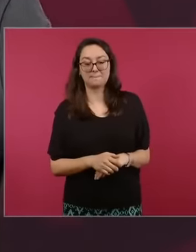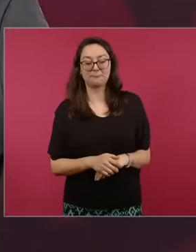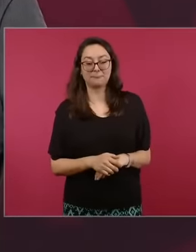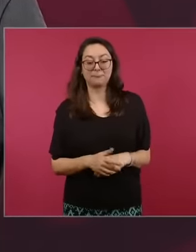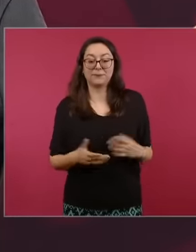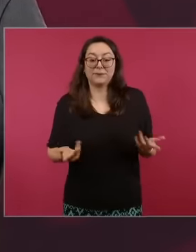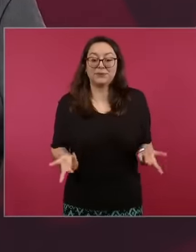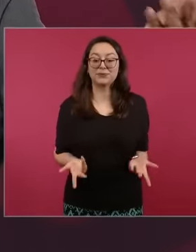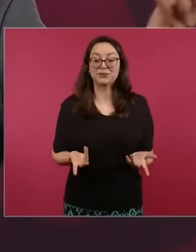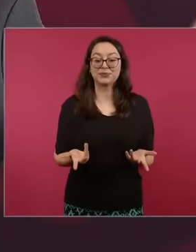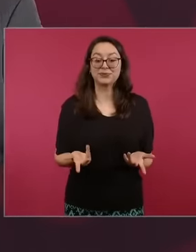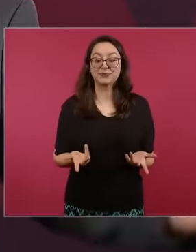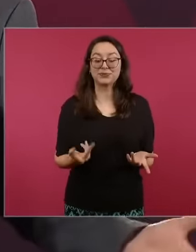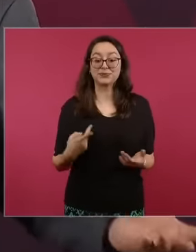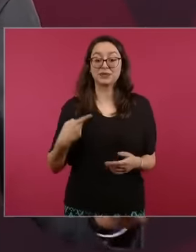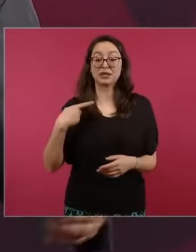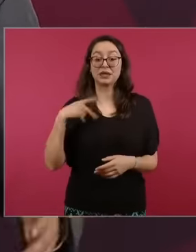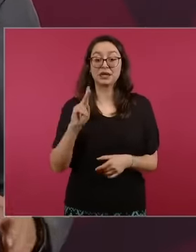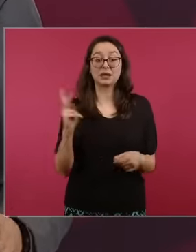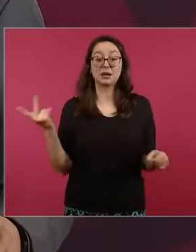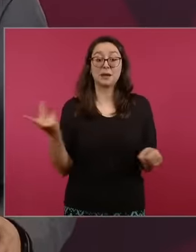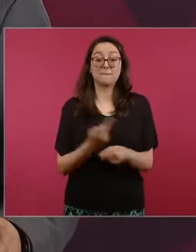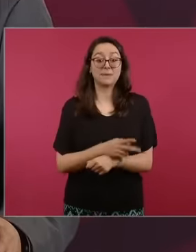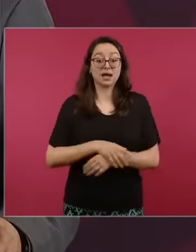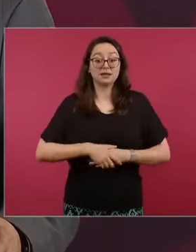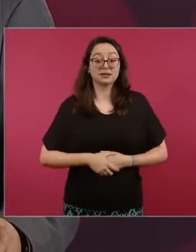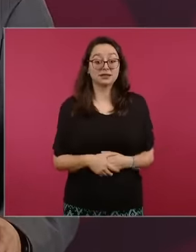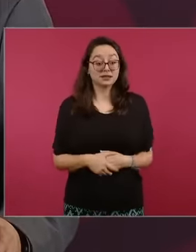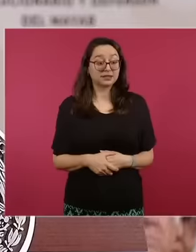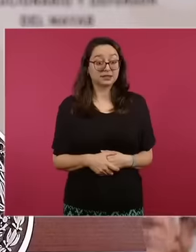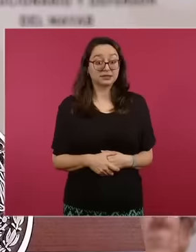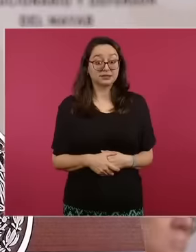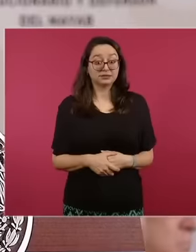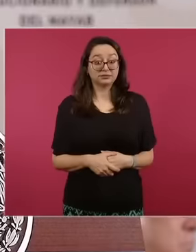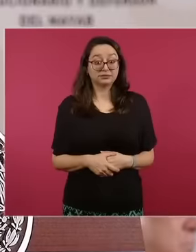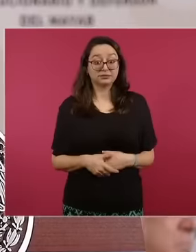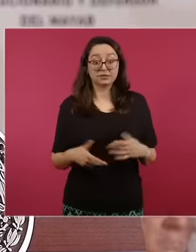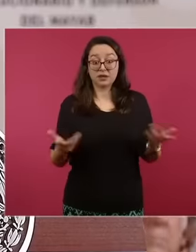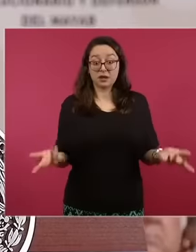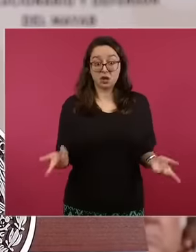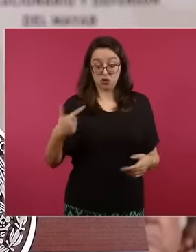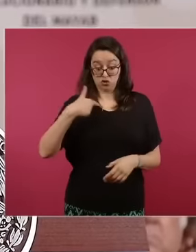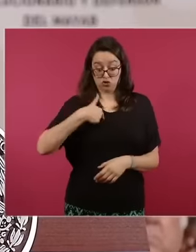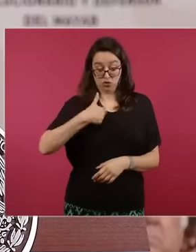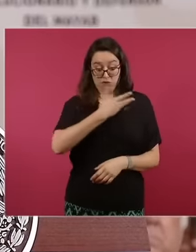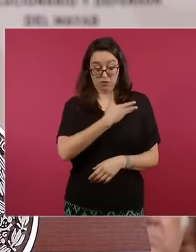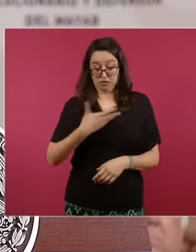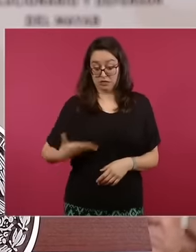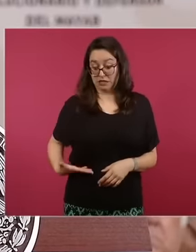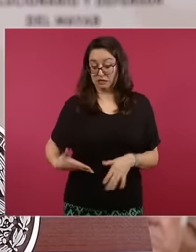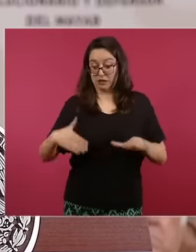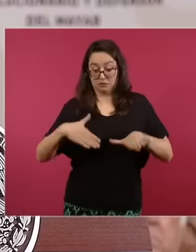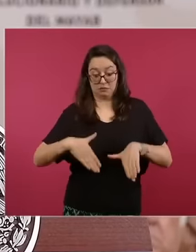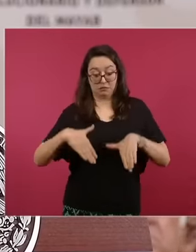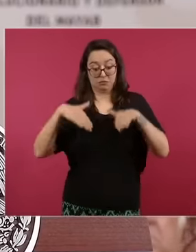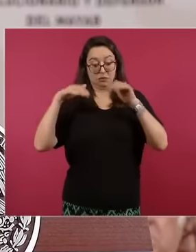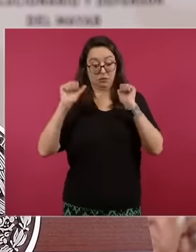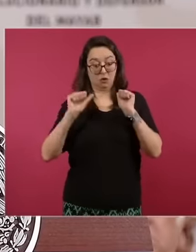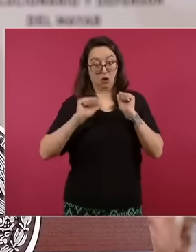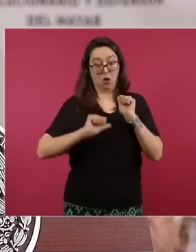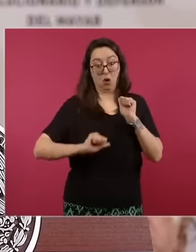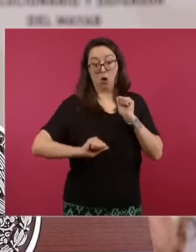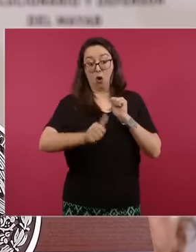the country is going to empty when the change happens. We're